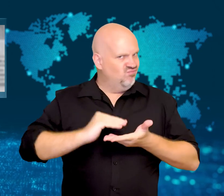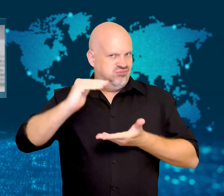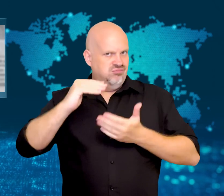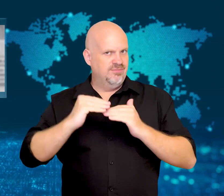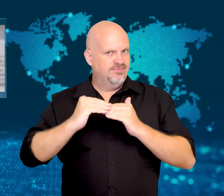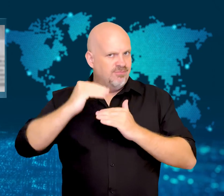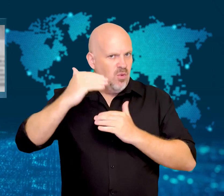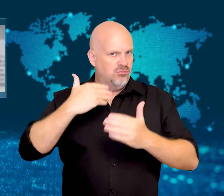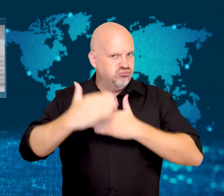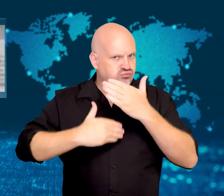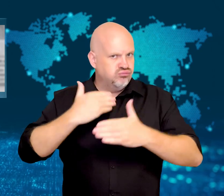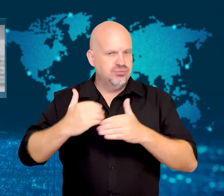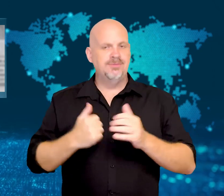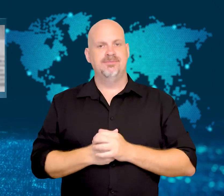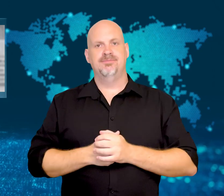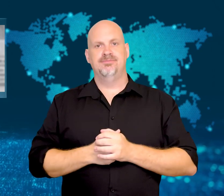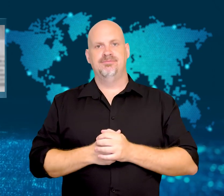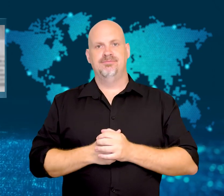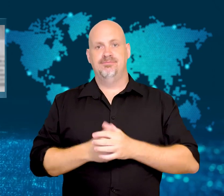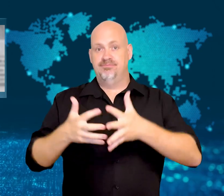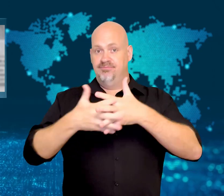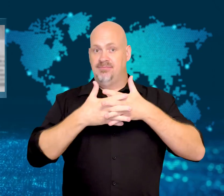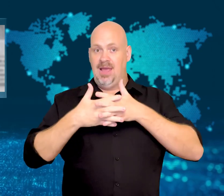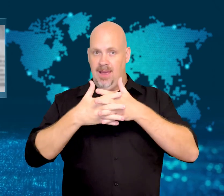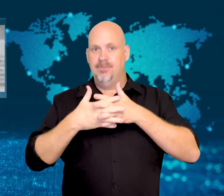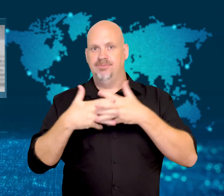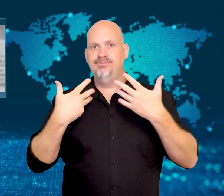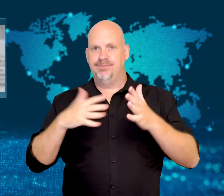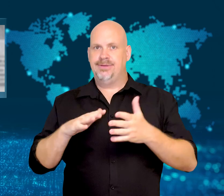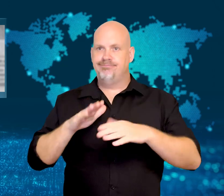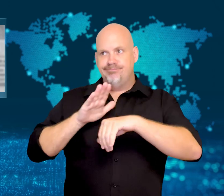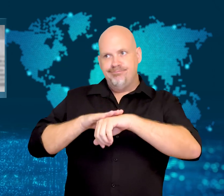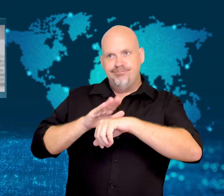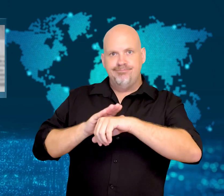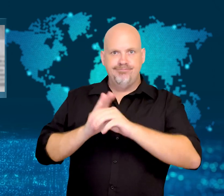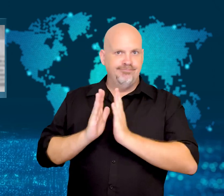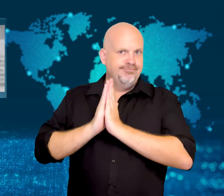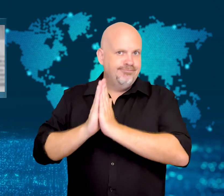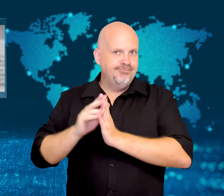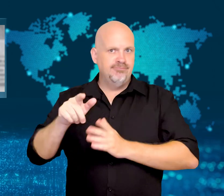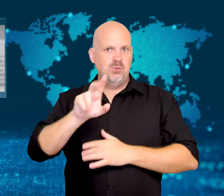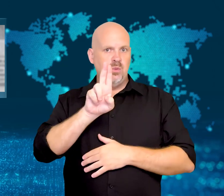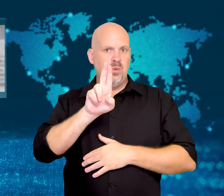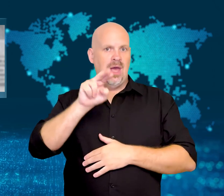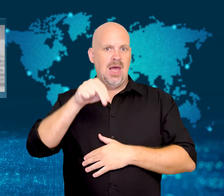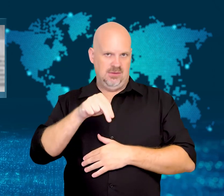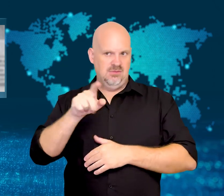The US has asked the United Nations (UN) to sanction North Korea